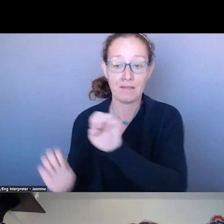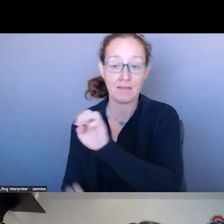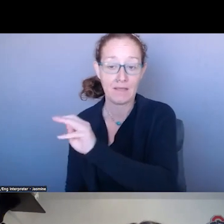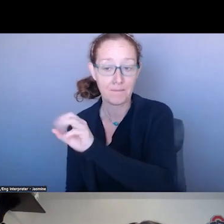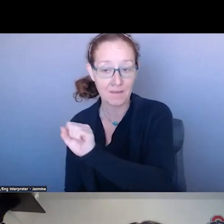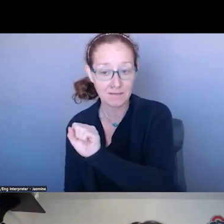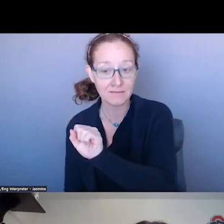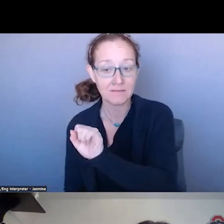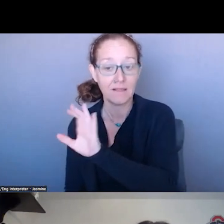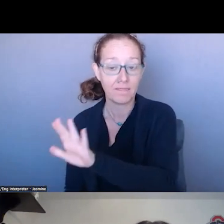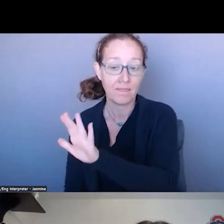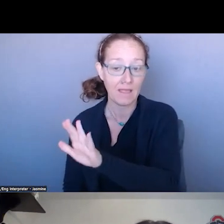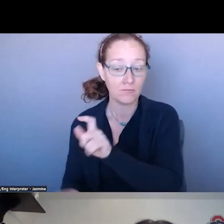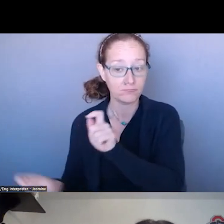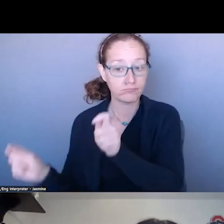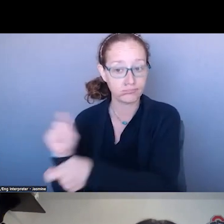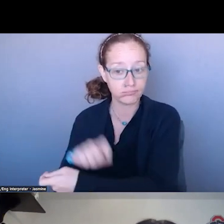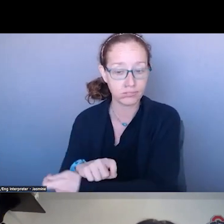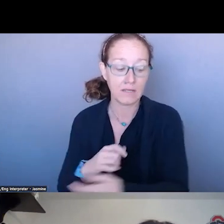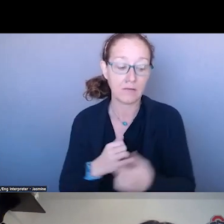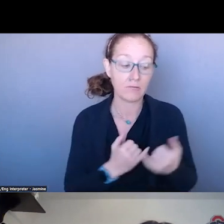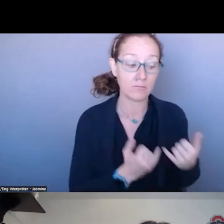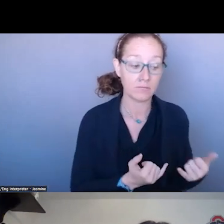GOING THROUGH WITH THE EMERGENCY BEHAVIOR AL HEALTH CRISIS SYSTEM.